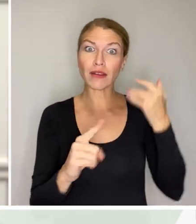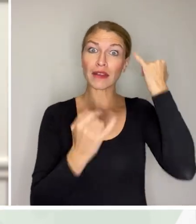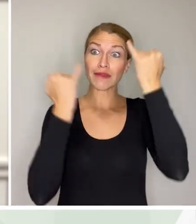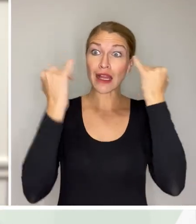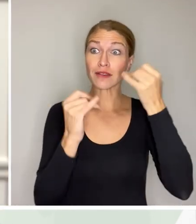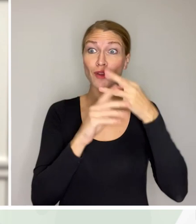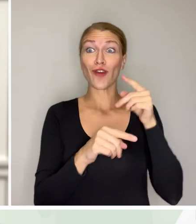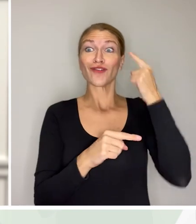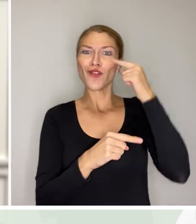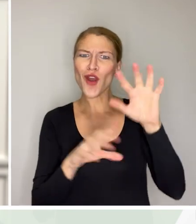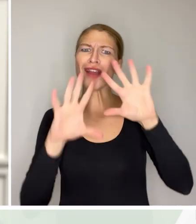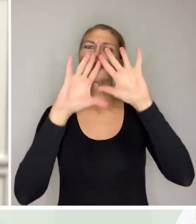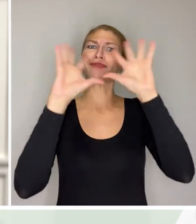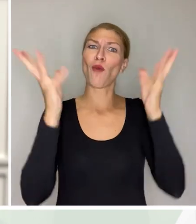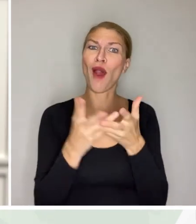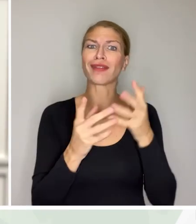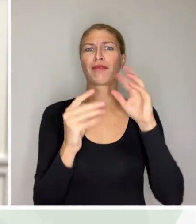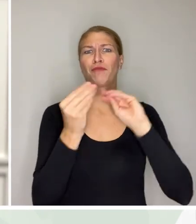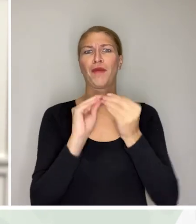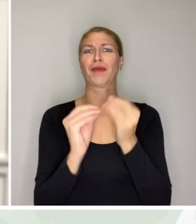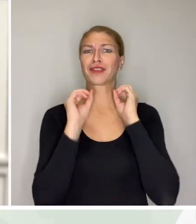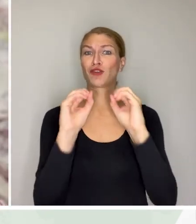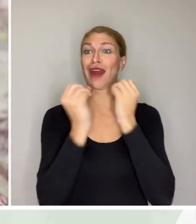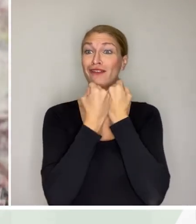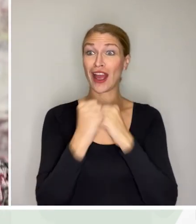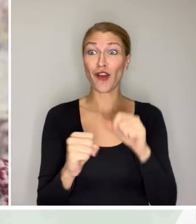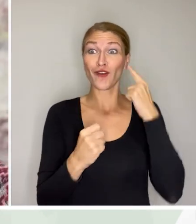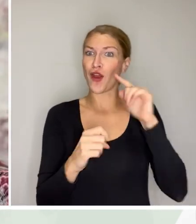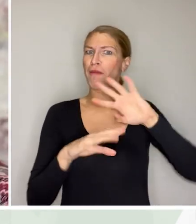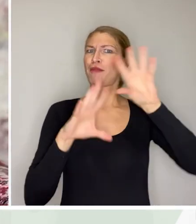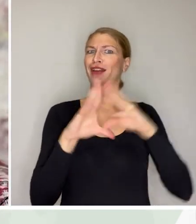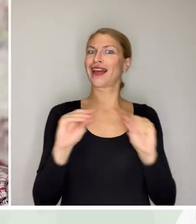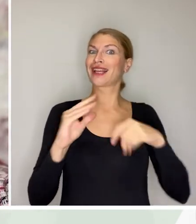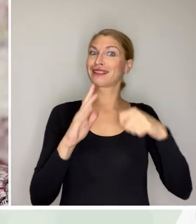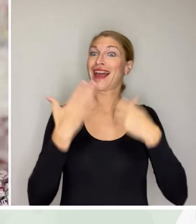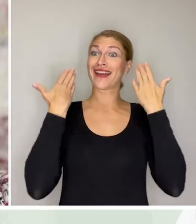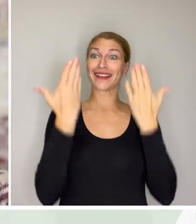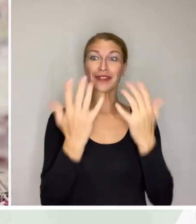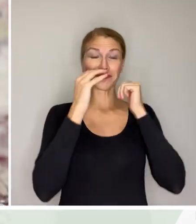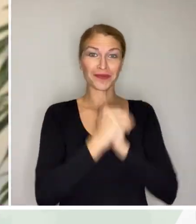For a world with zero barriers. We here at Zero Project